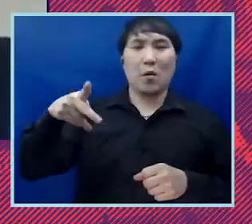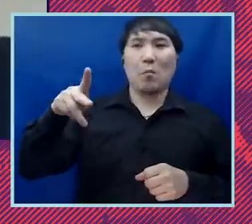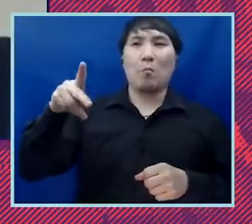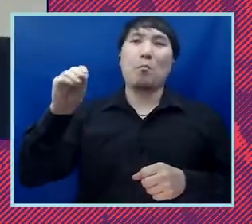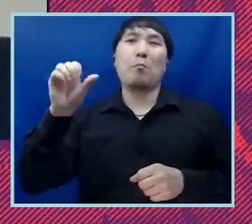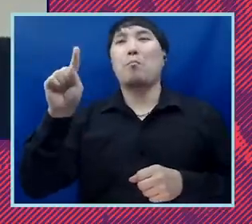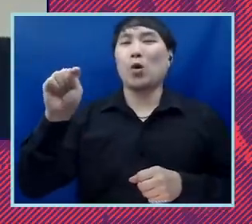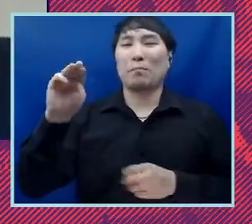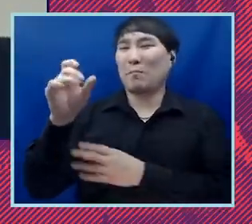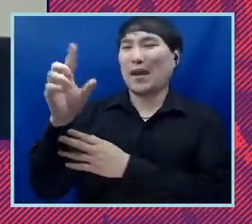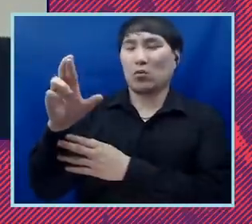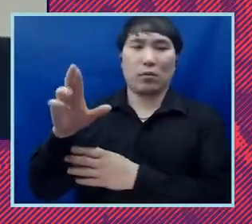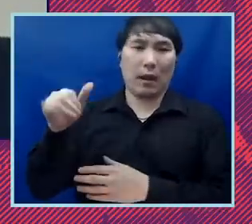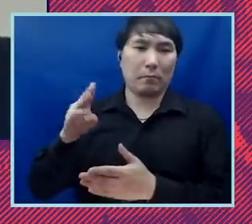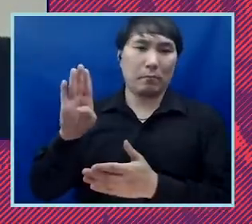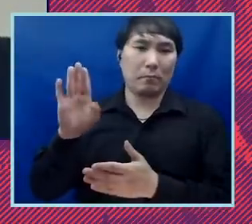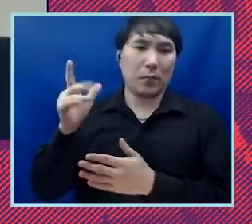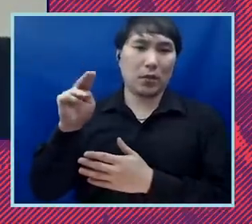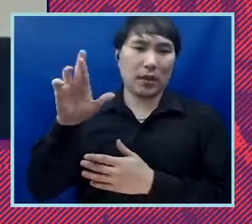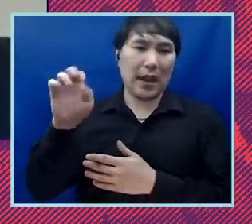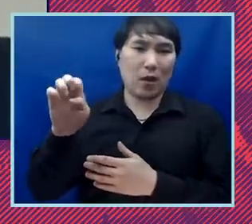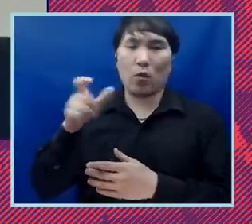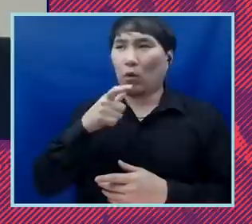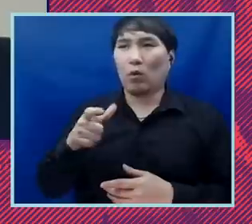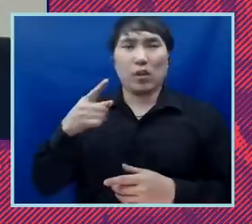mail who was kind of trying to pull out the sorting machines everyone got all worked up